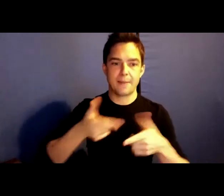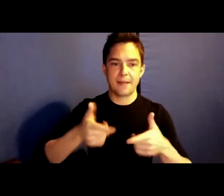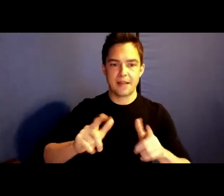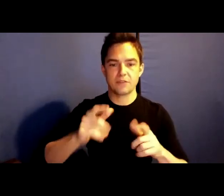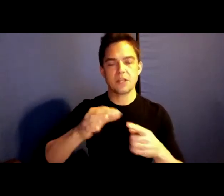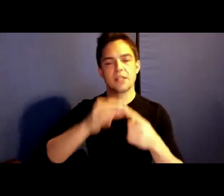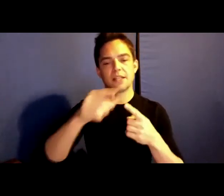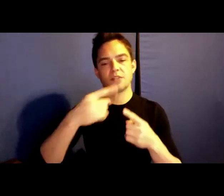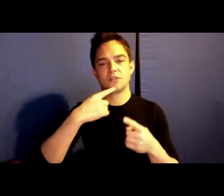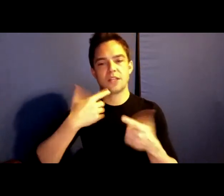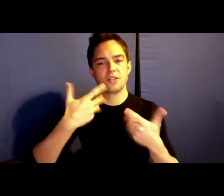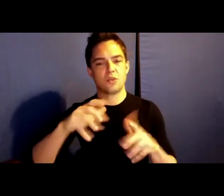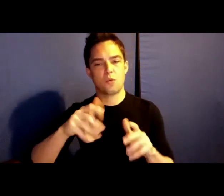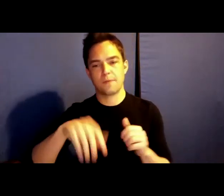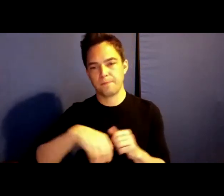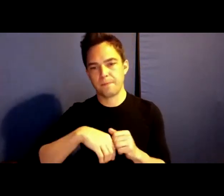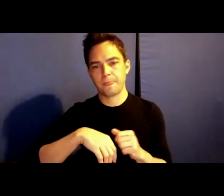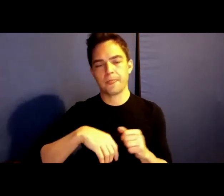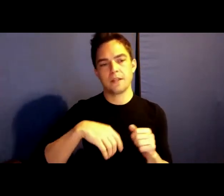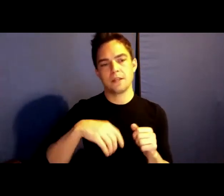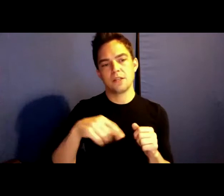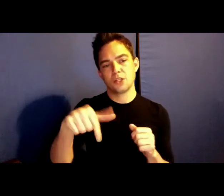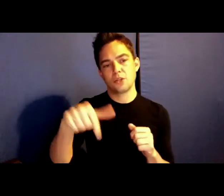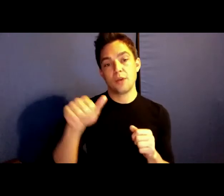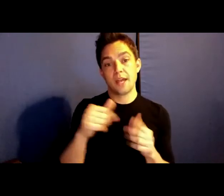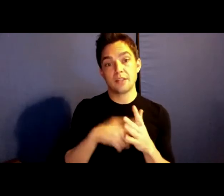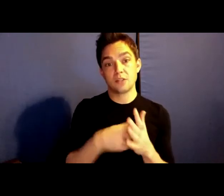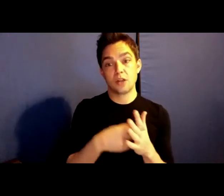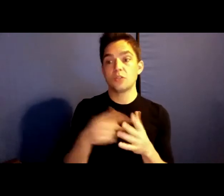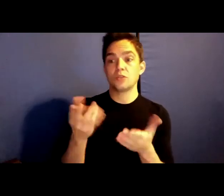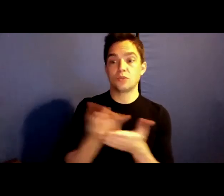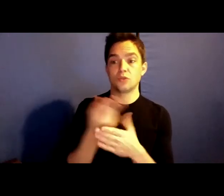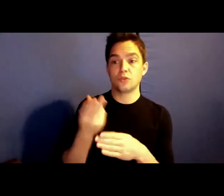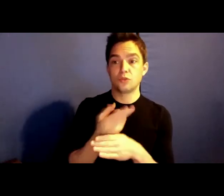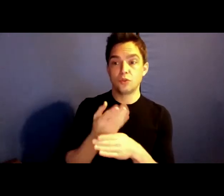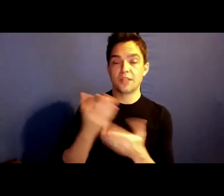When the question answer session begins, you may also use the raised hand function to indicate